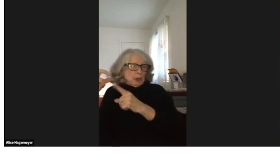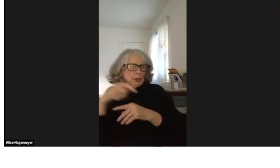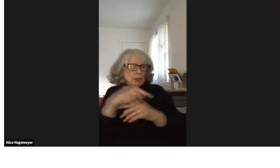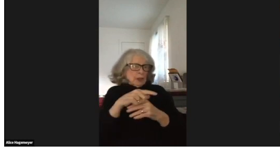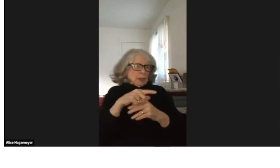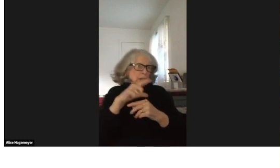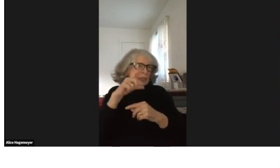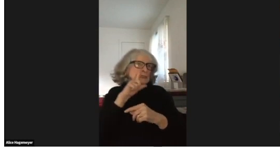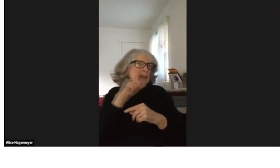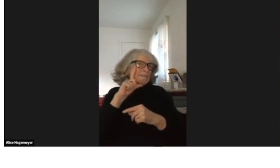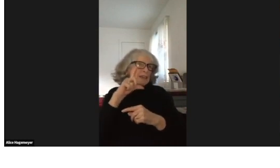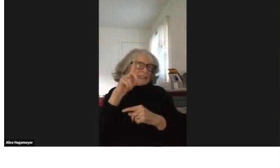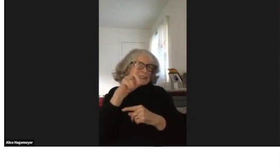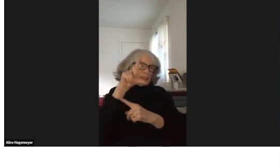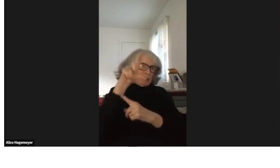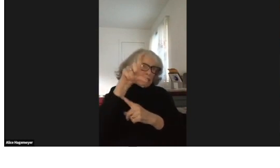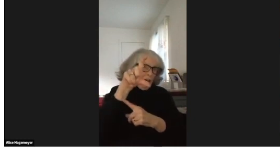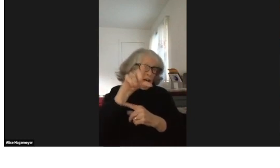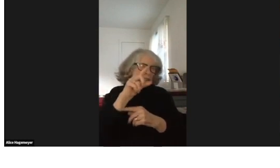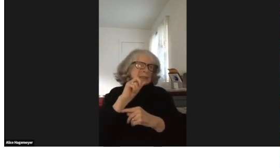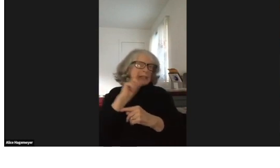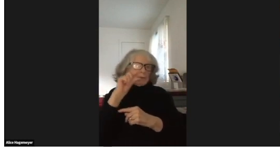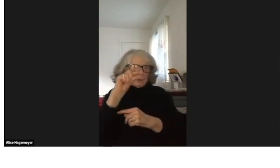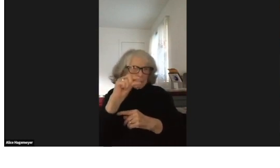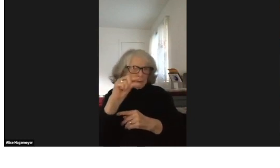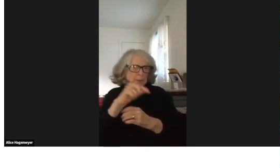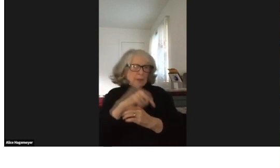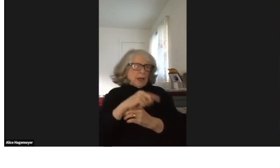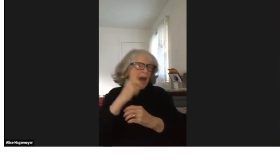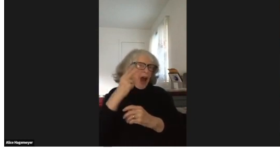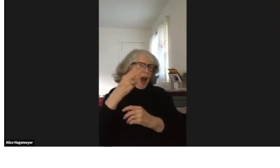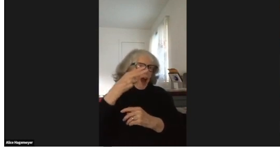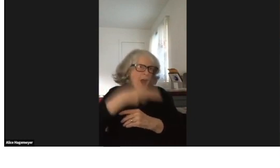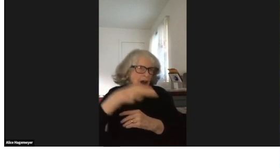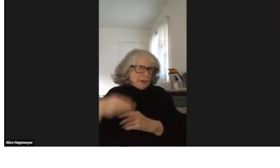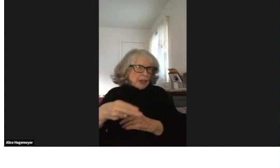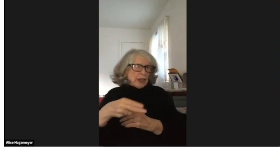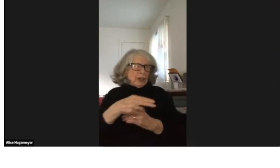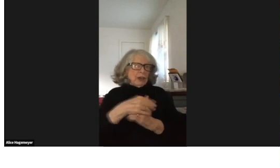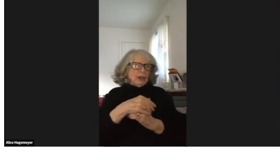And while we see many words, there's big D Deafs, small D deaf,